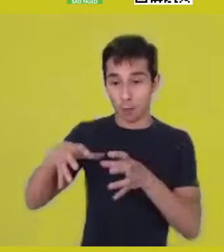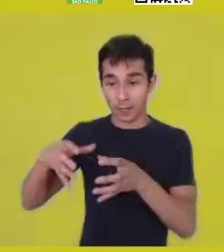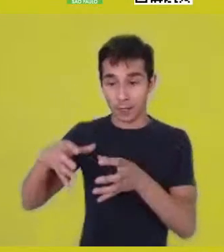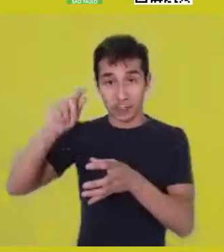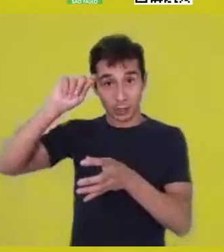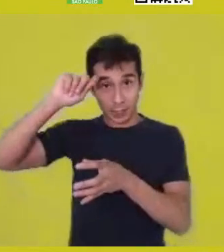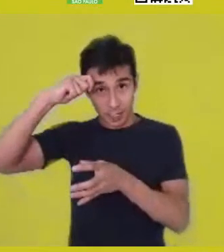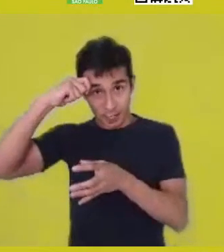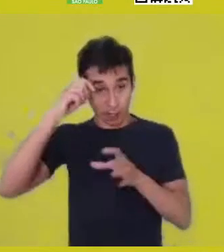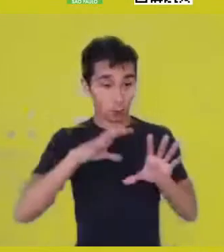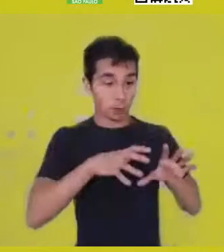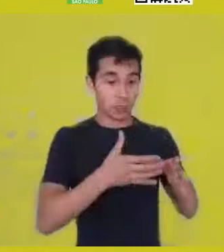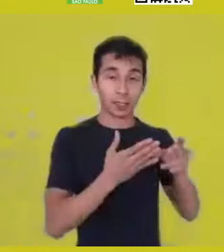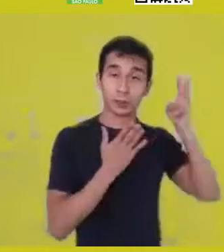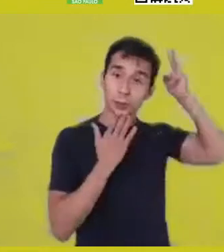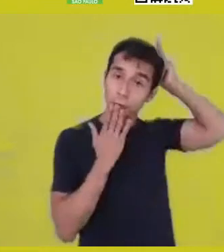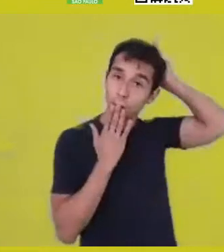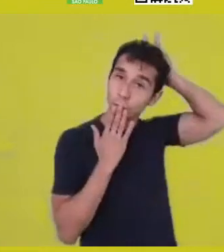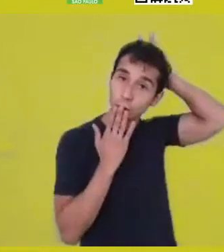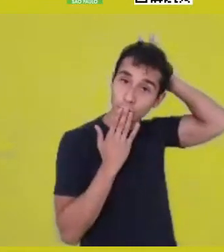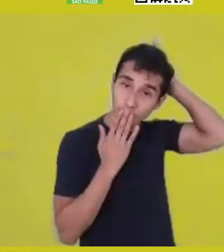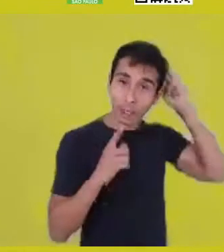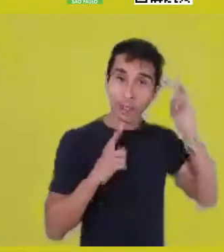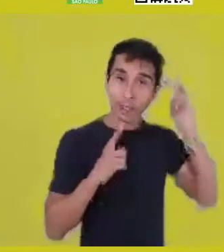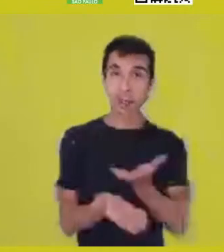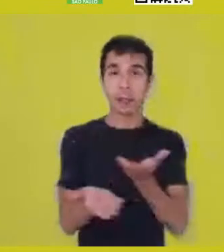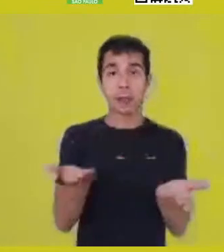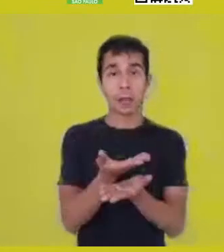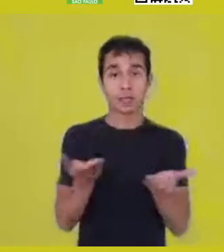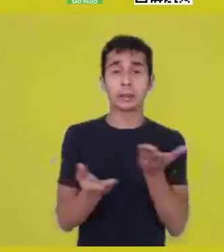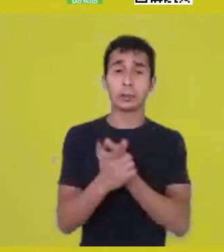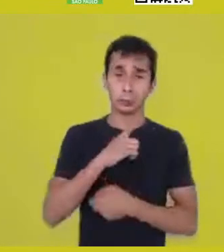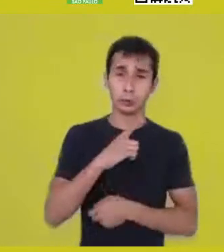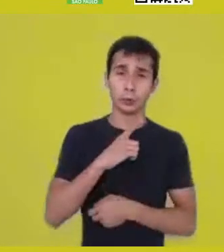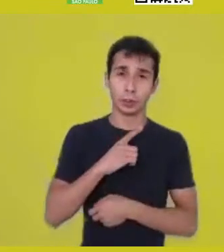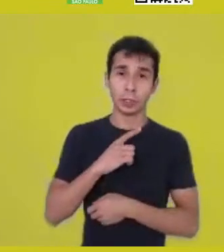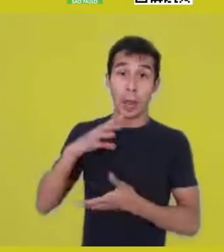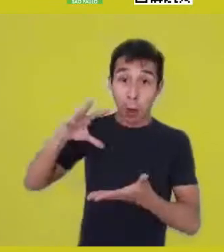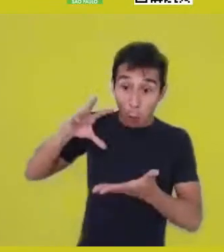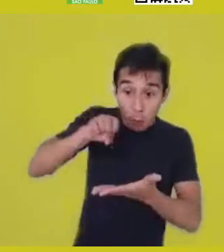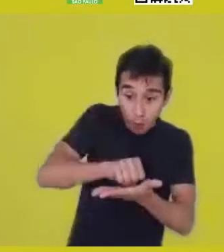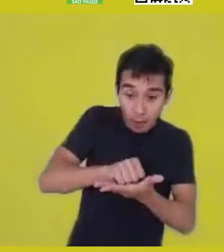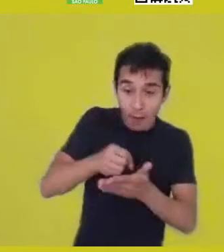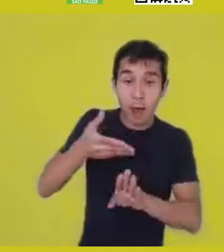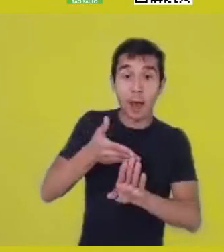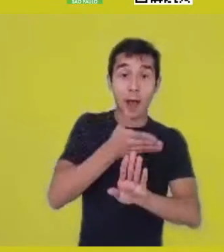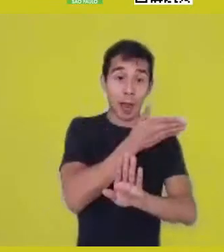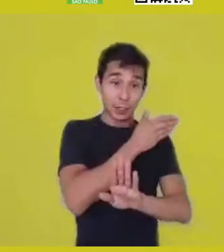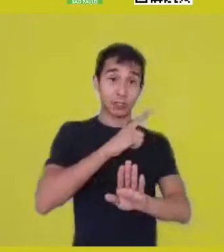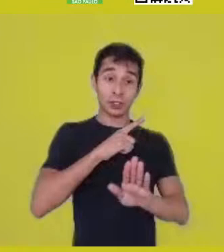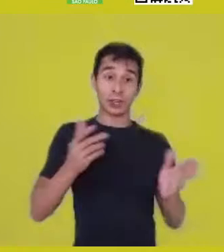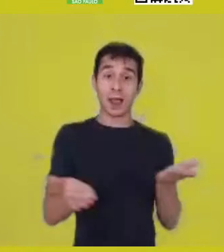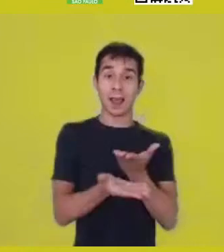and the Native community before colonization. And how does she say that? Through the heart, she brings the heart, saying,